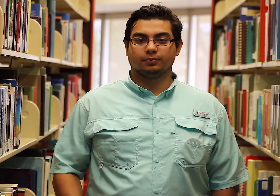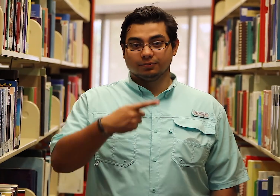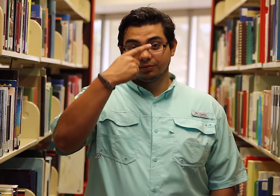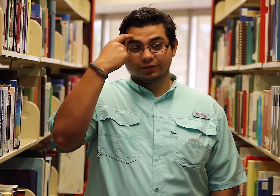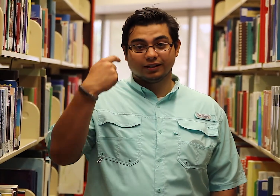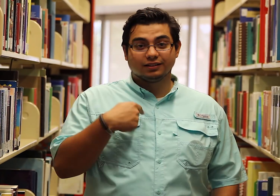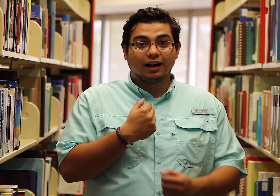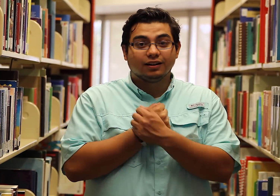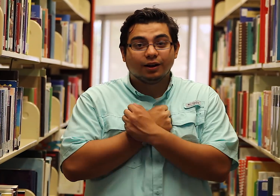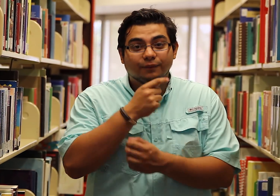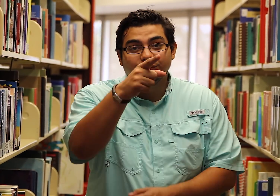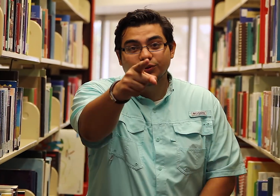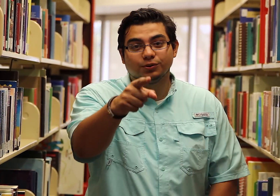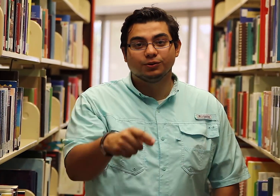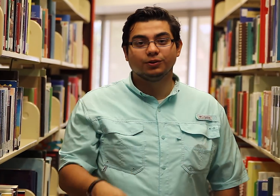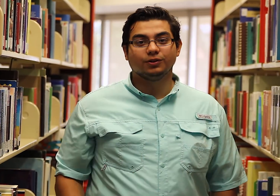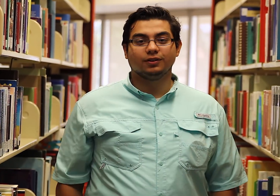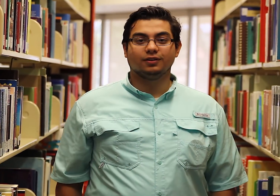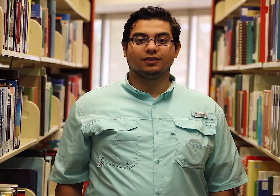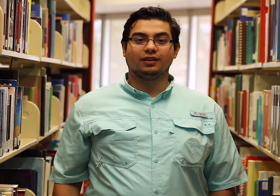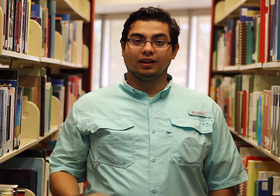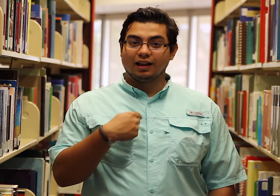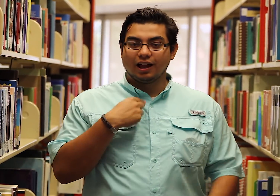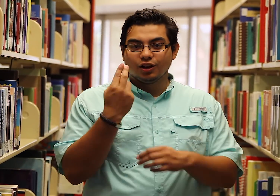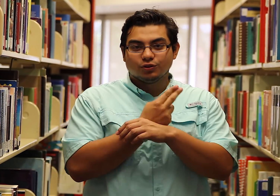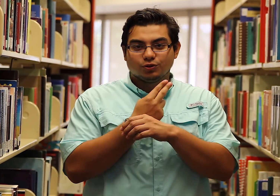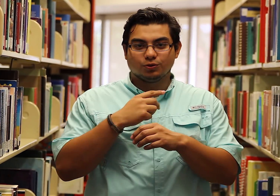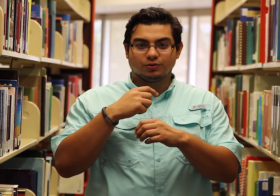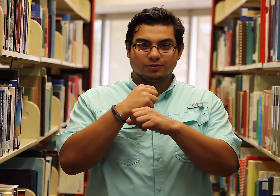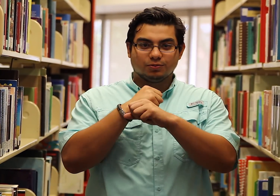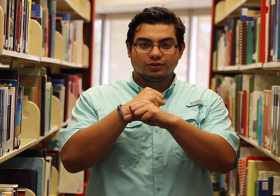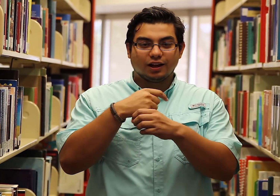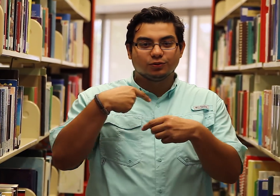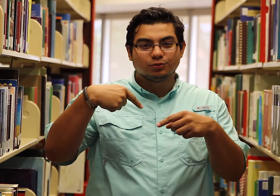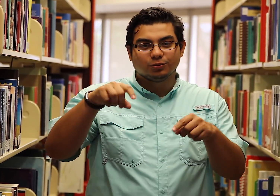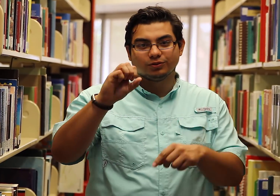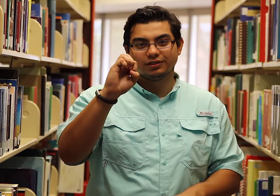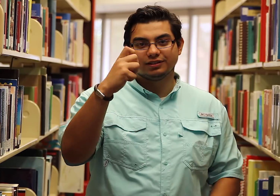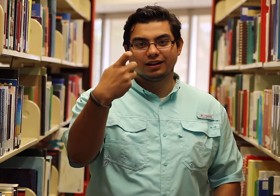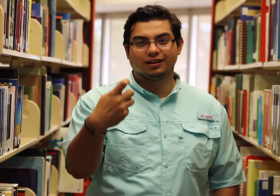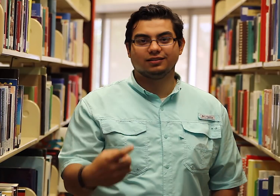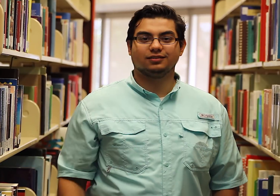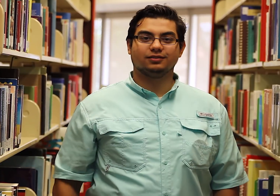Because I love you, I use protection during sex.